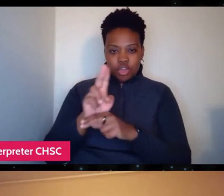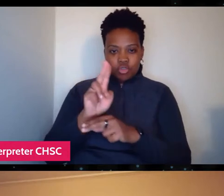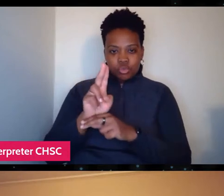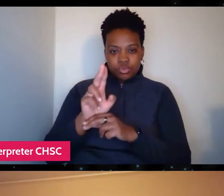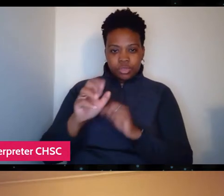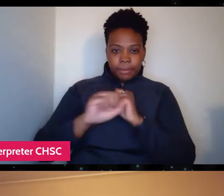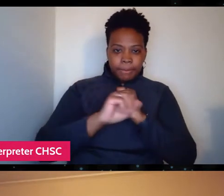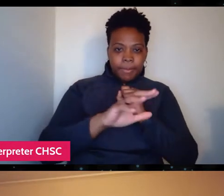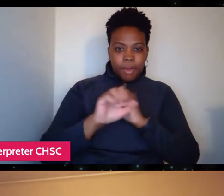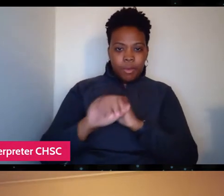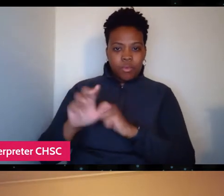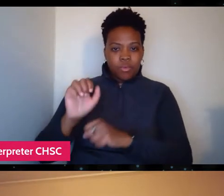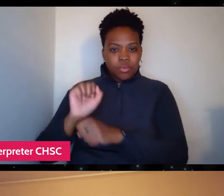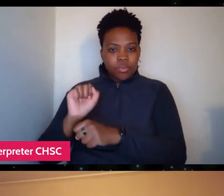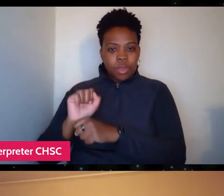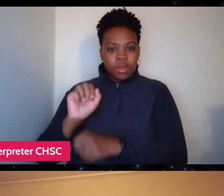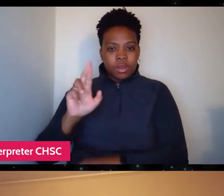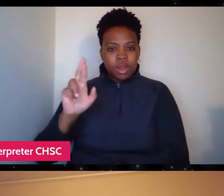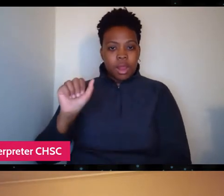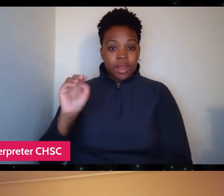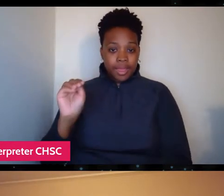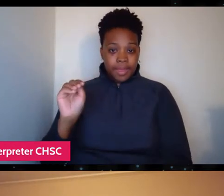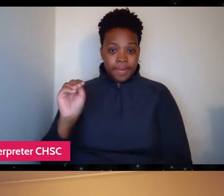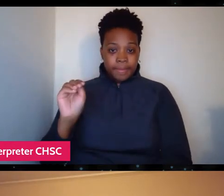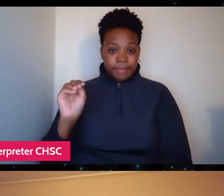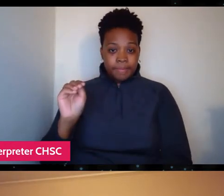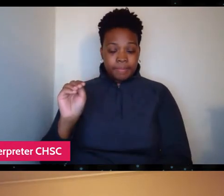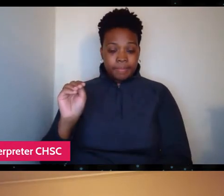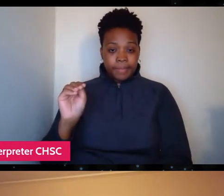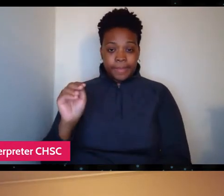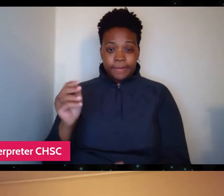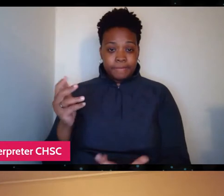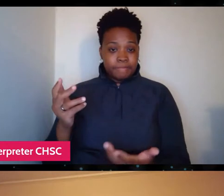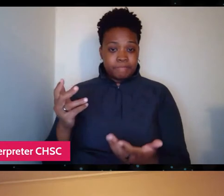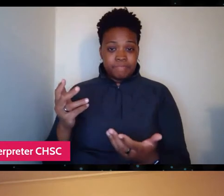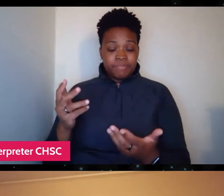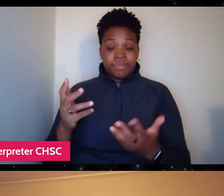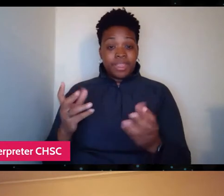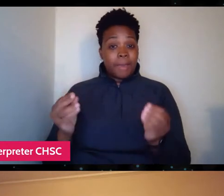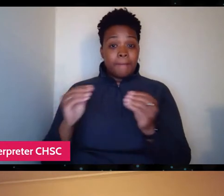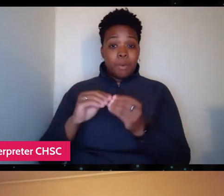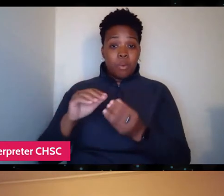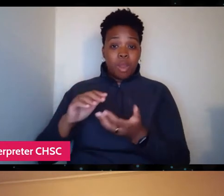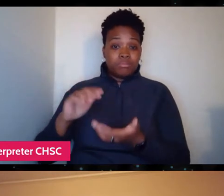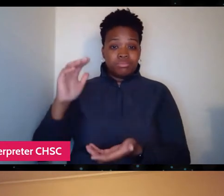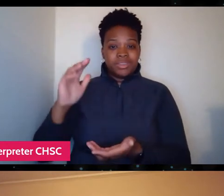the work of Remote Area Medical any more than he had. I think he would have been kind of sick of it.